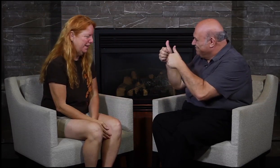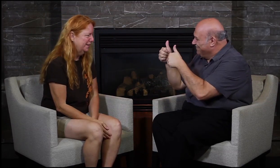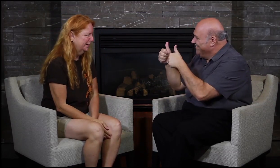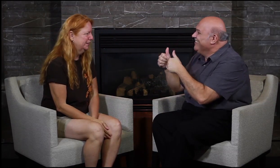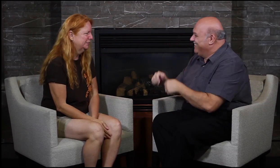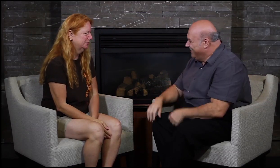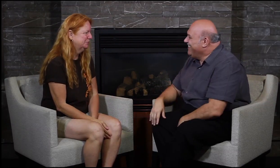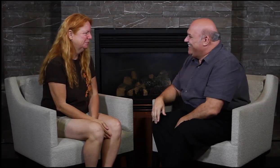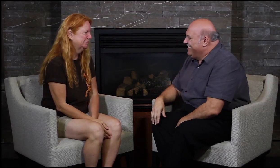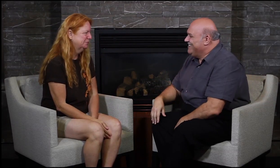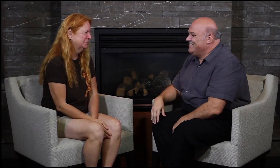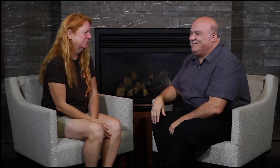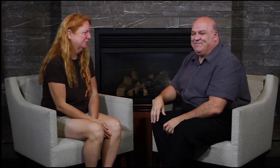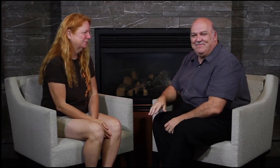Wish you all the best!